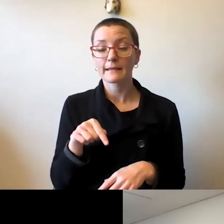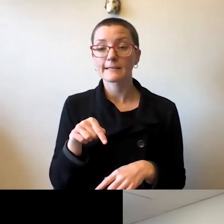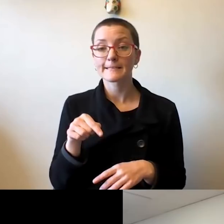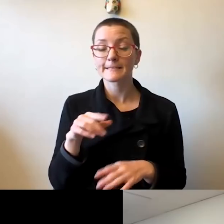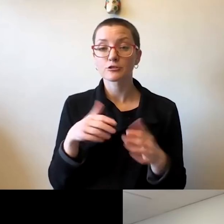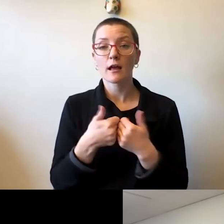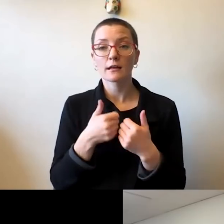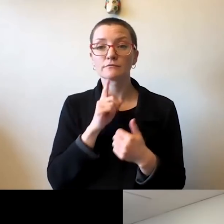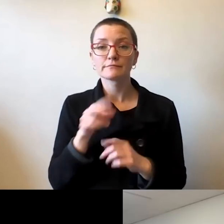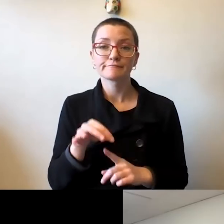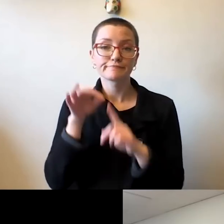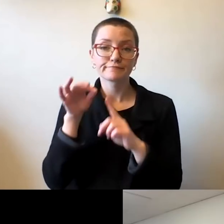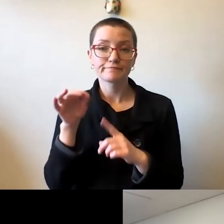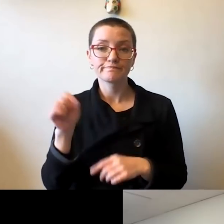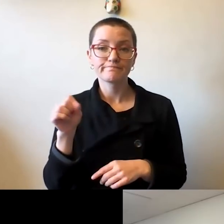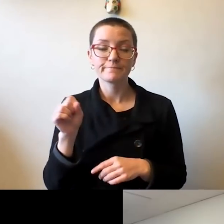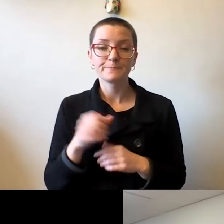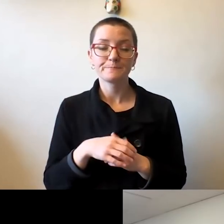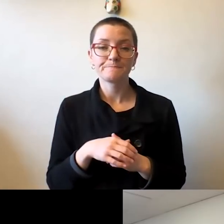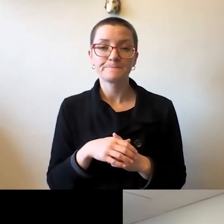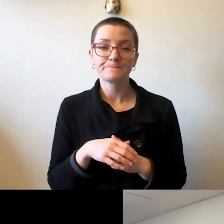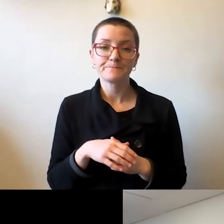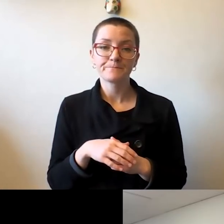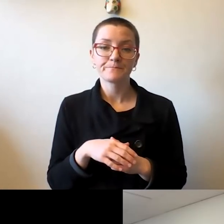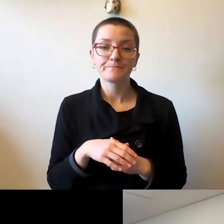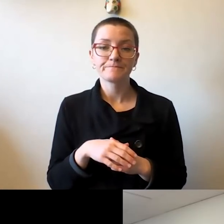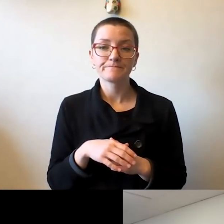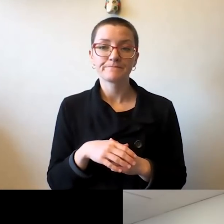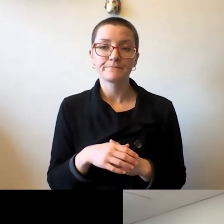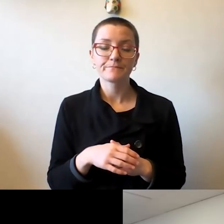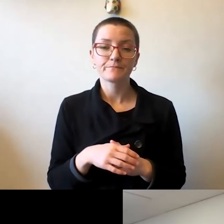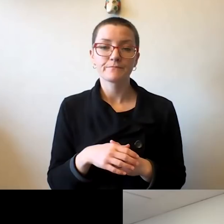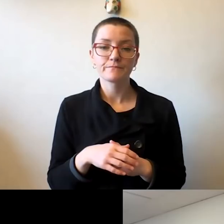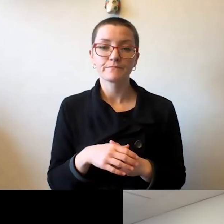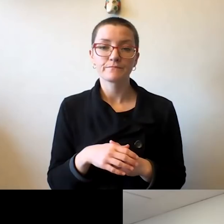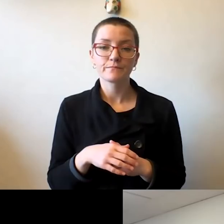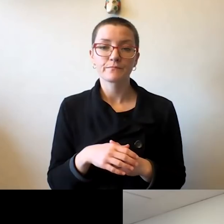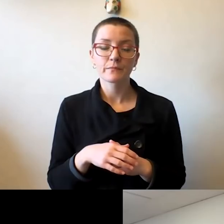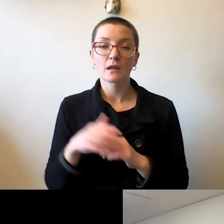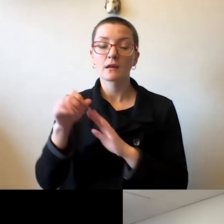because in contrast to the state budget impasse that we had